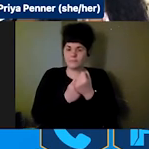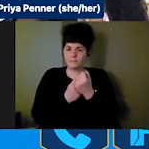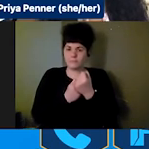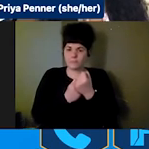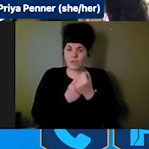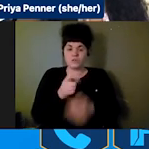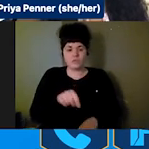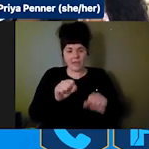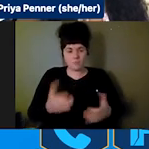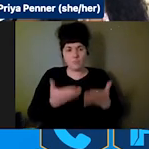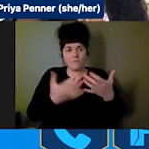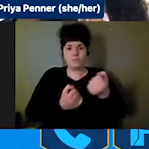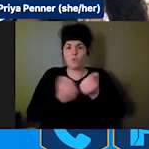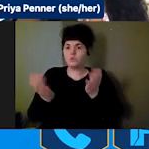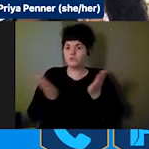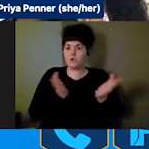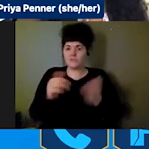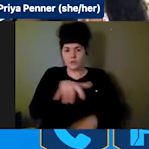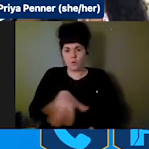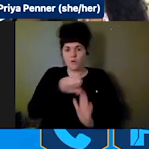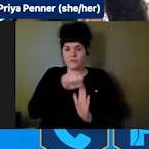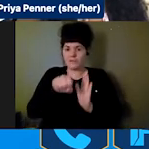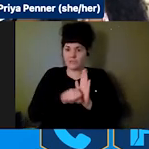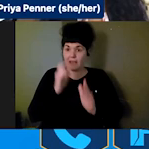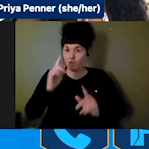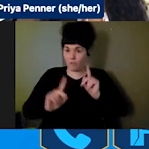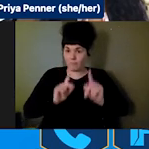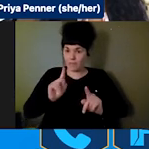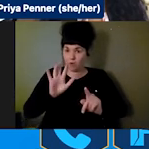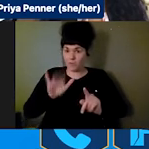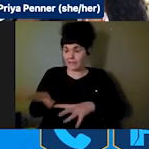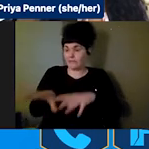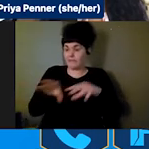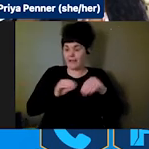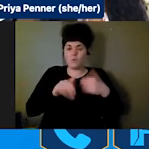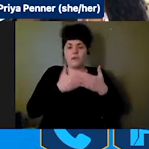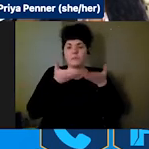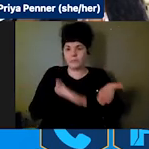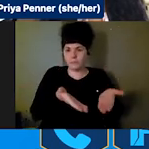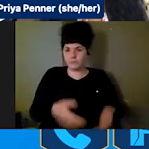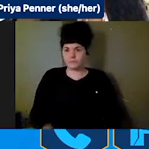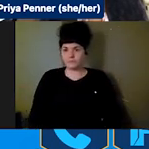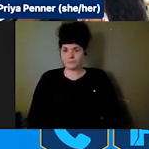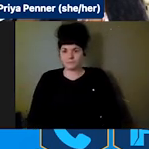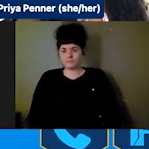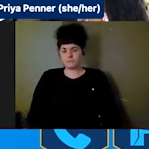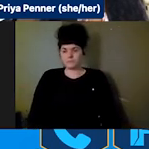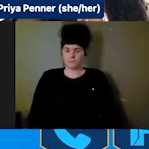throughout the state to people who we evacuate from another state. It would also create a